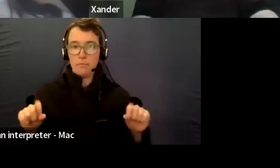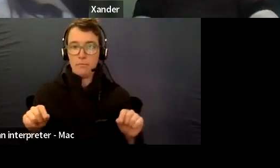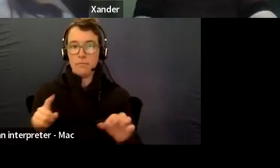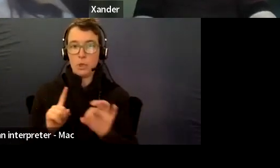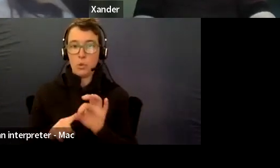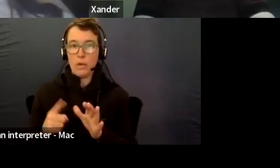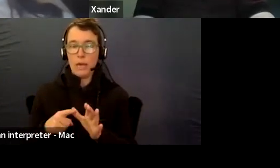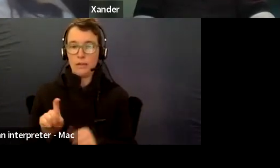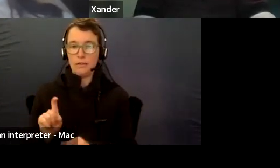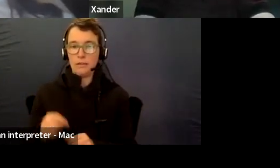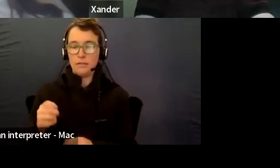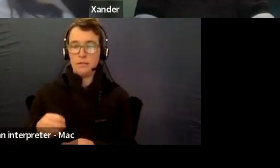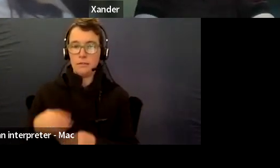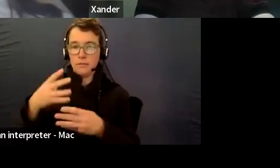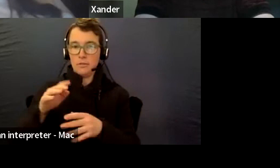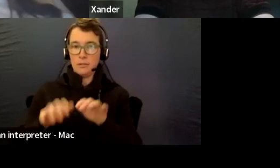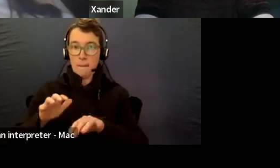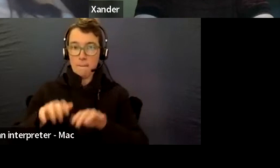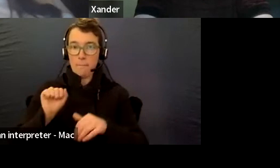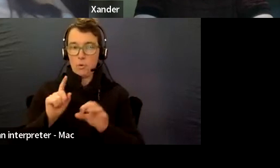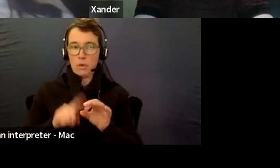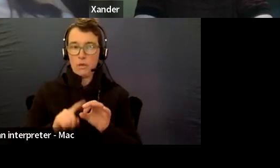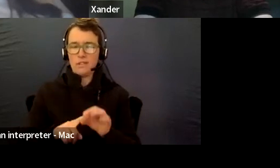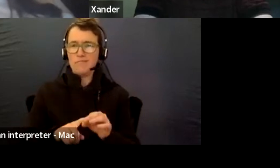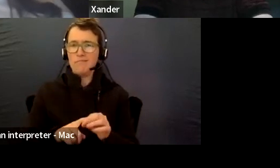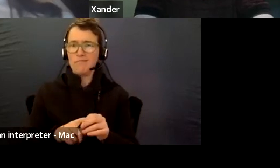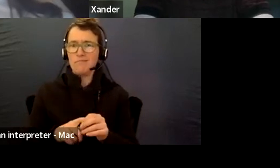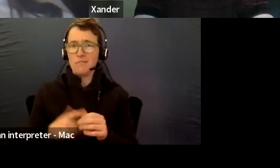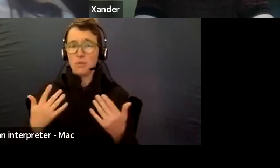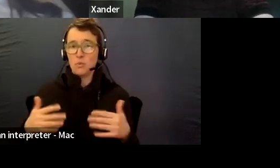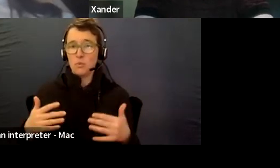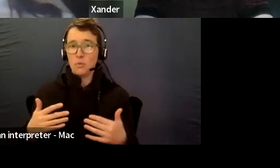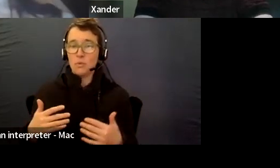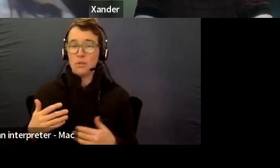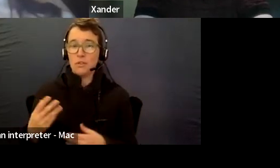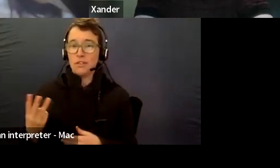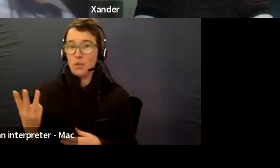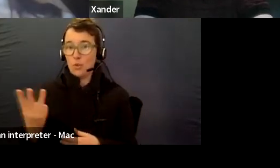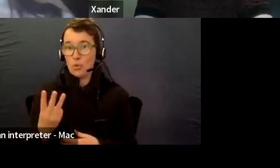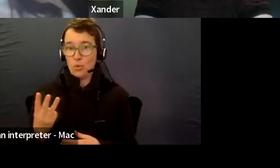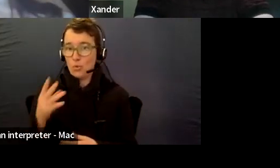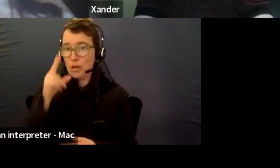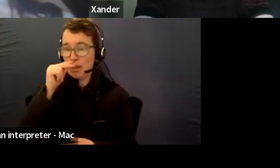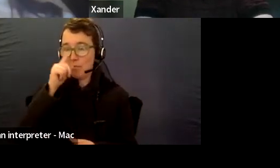There is a wealth of knowledge and experience in the room and I'm talking about the young people on the webinar.